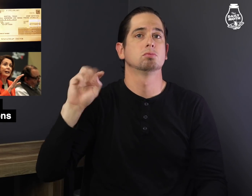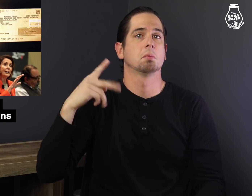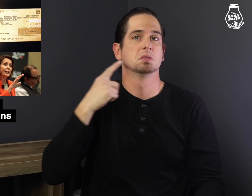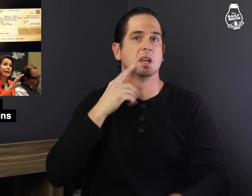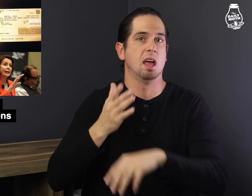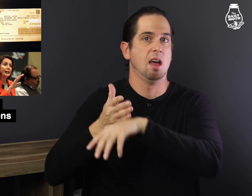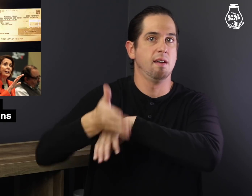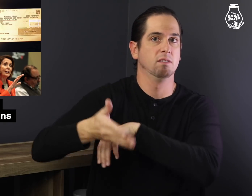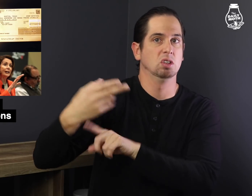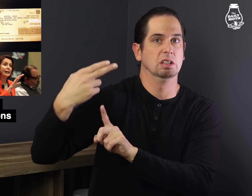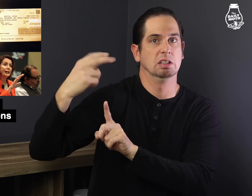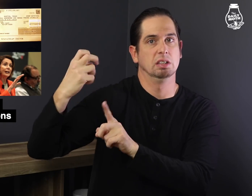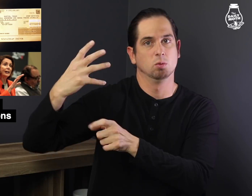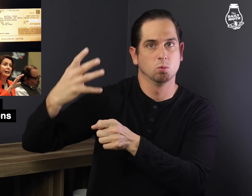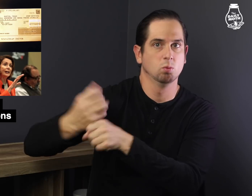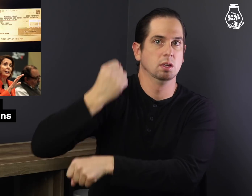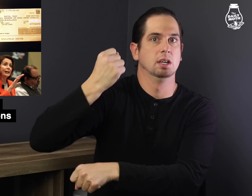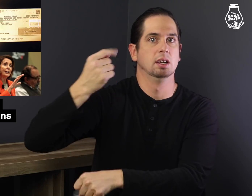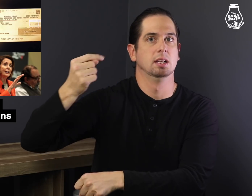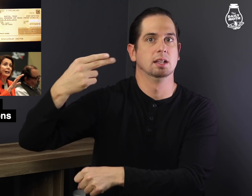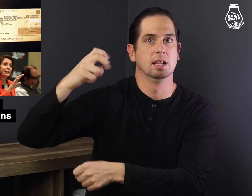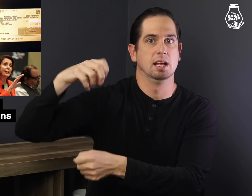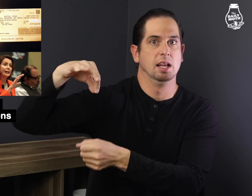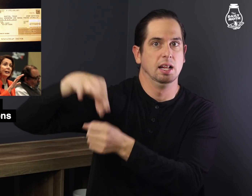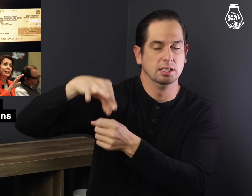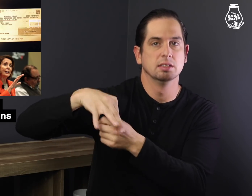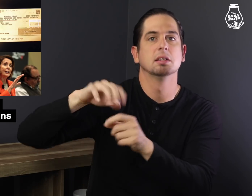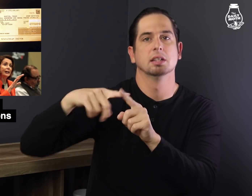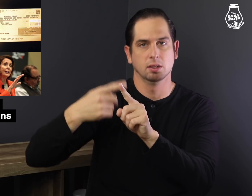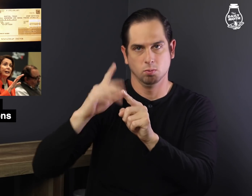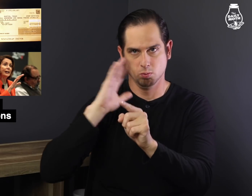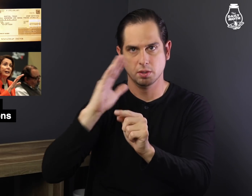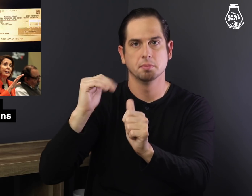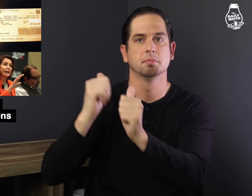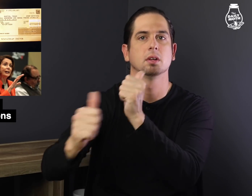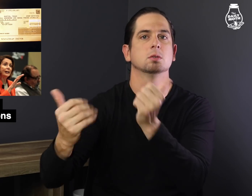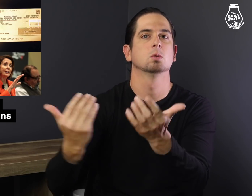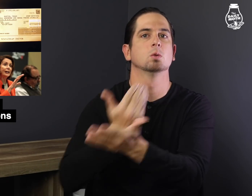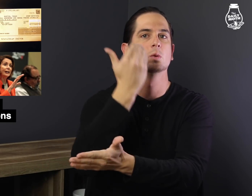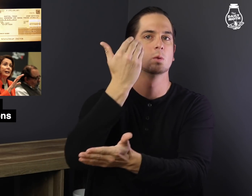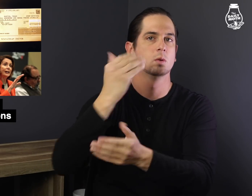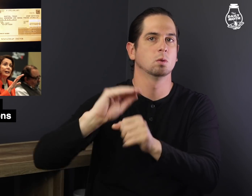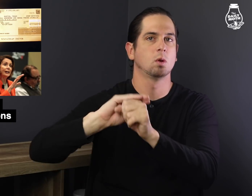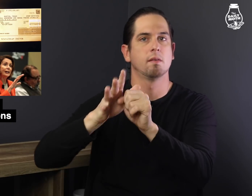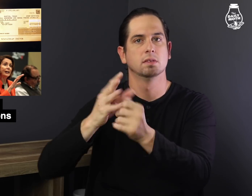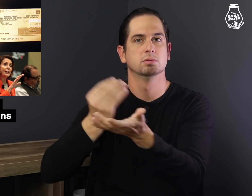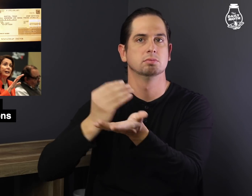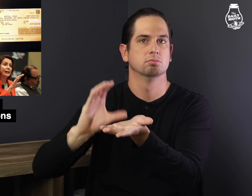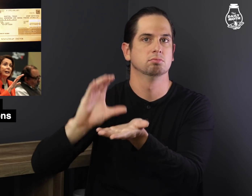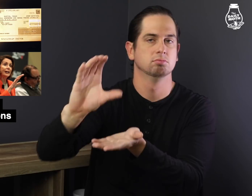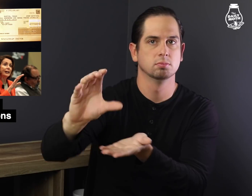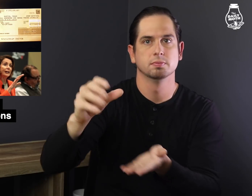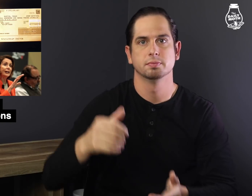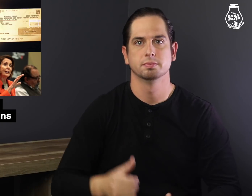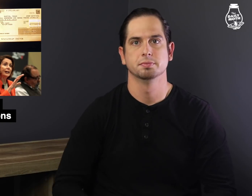Trump said after he wins the election, he would pass new coronavirus economic packages.